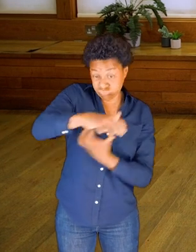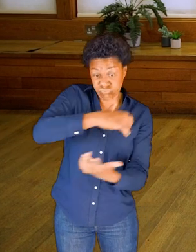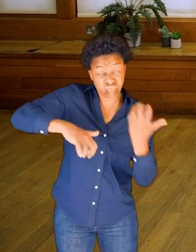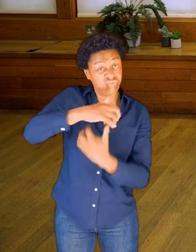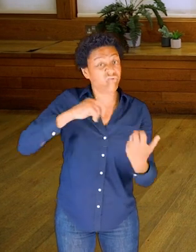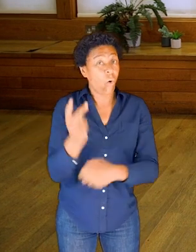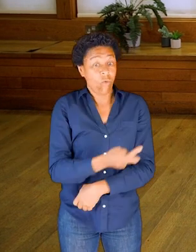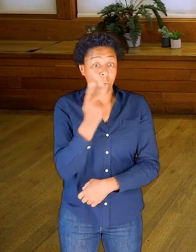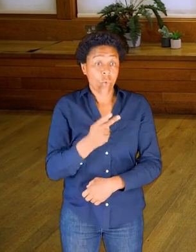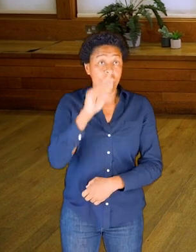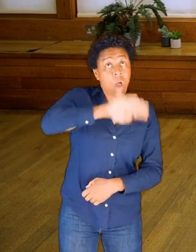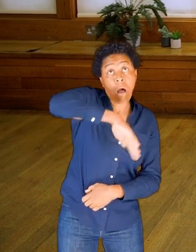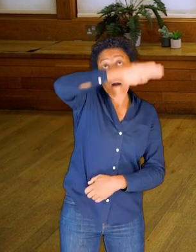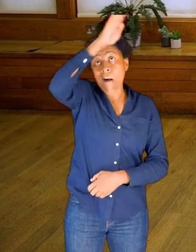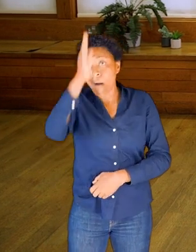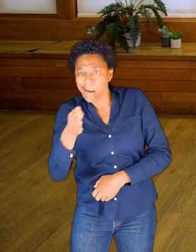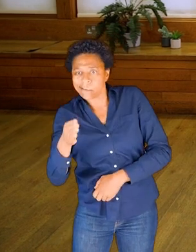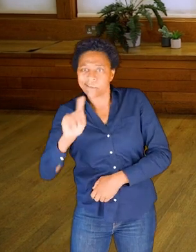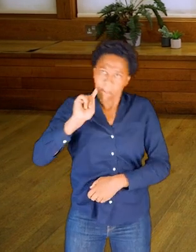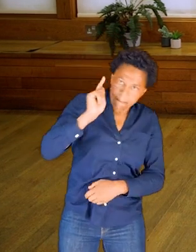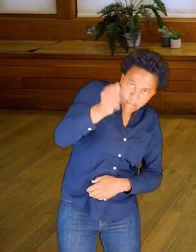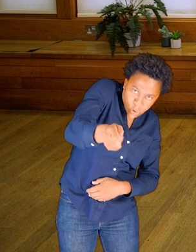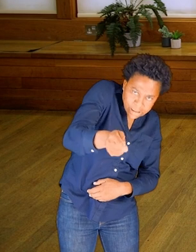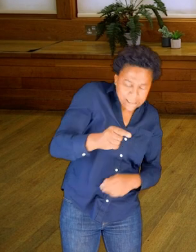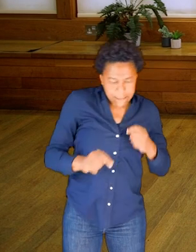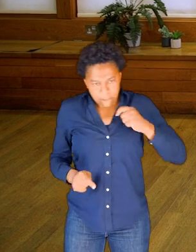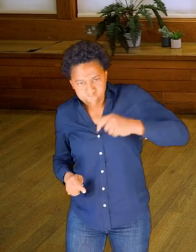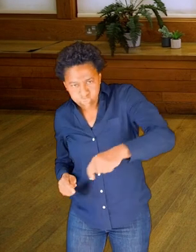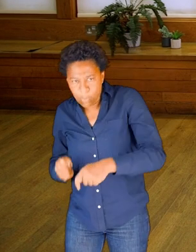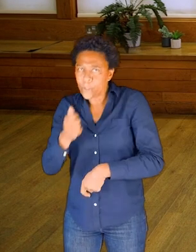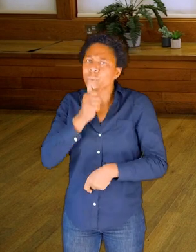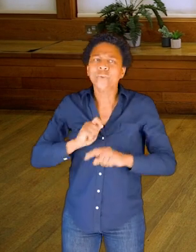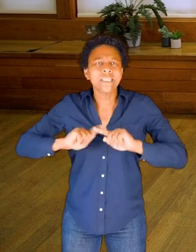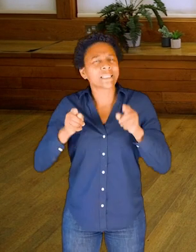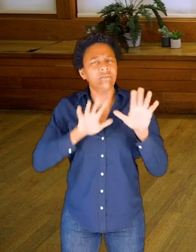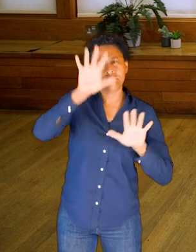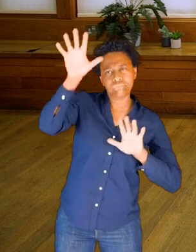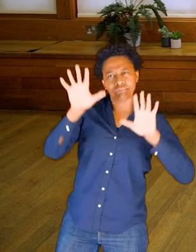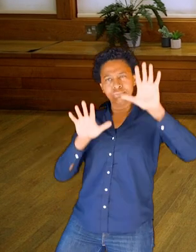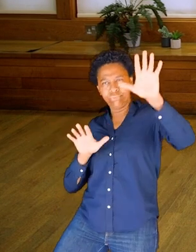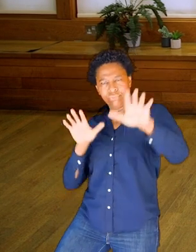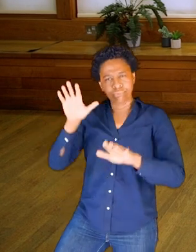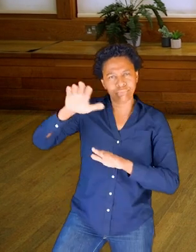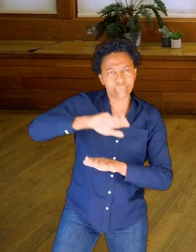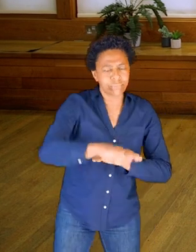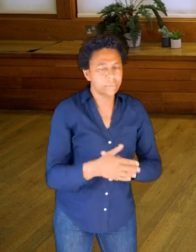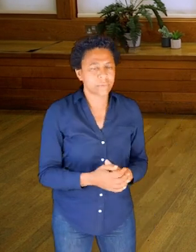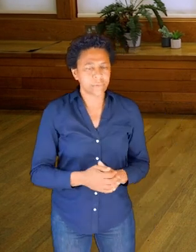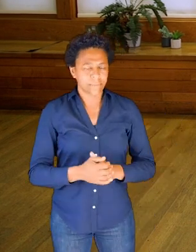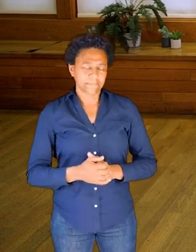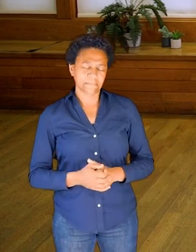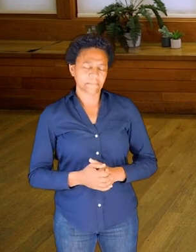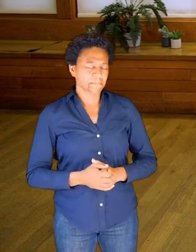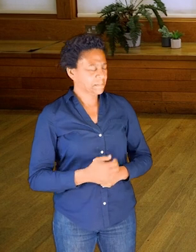Drawing arcs and pointing through different long bones in our body.